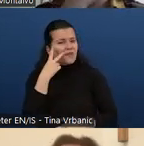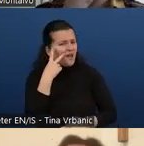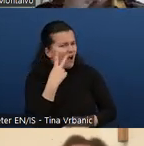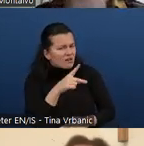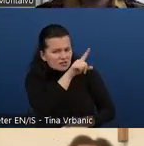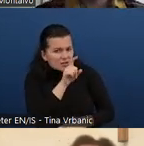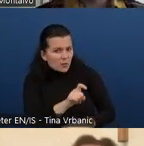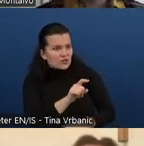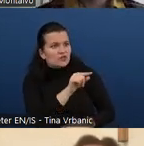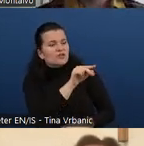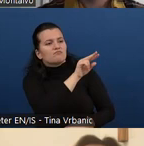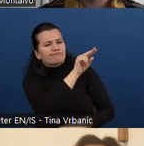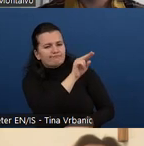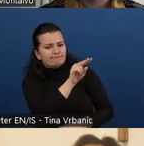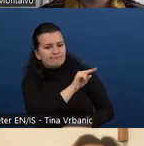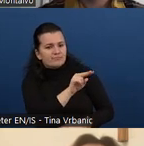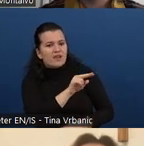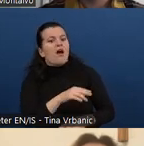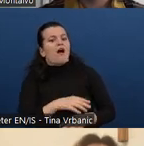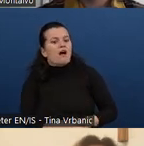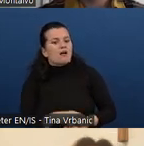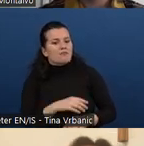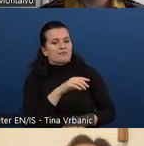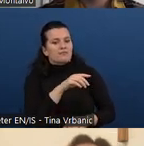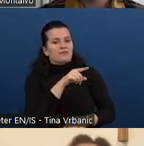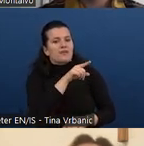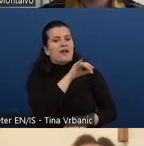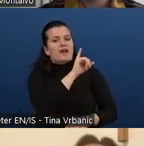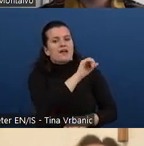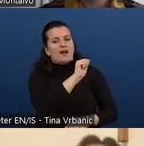Where are the IAAP recognized trainers? I believe who are.